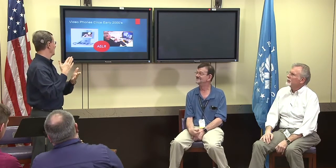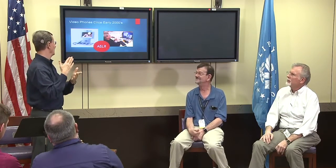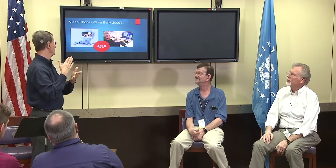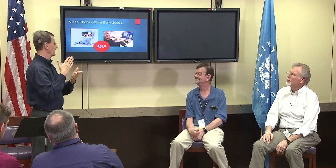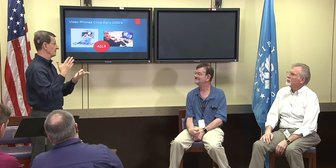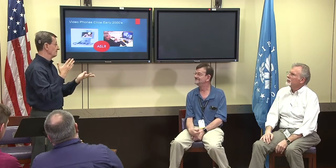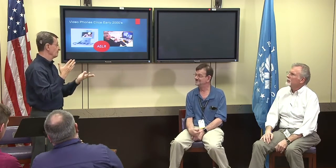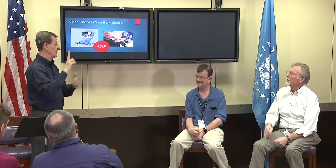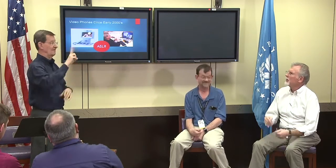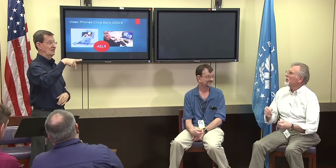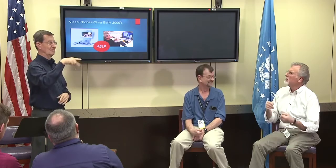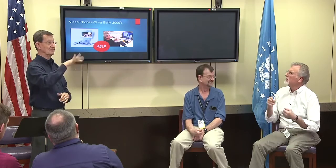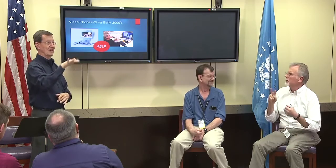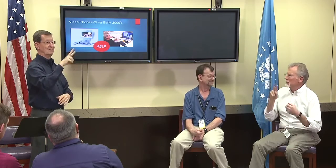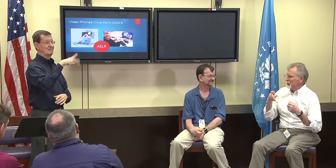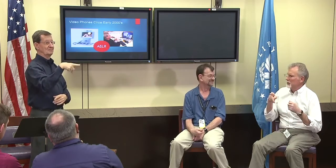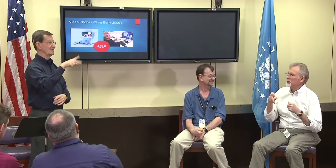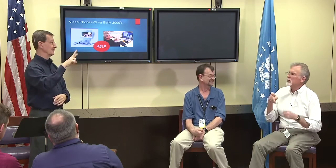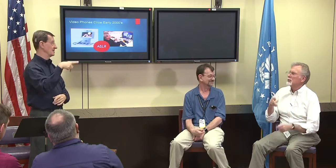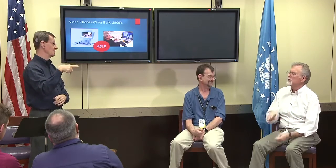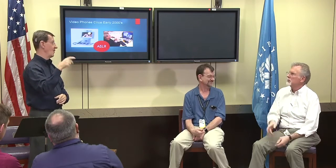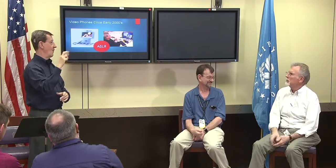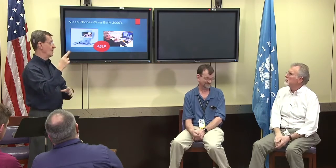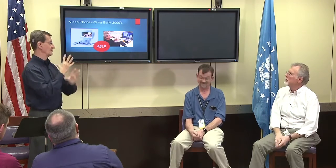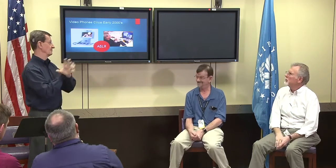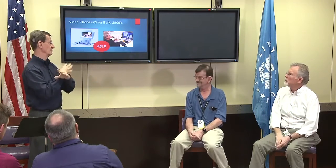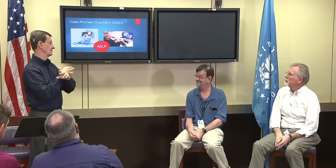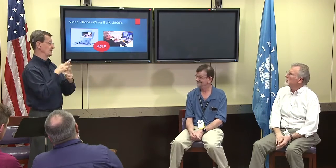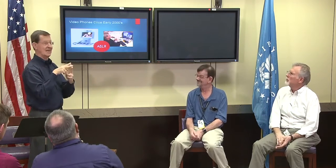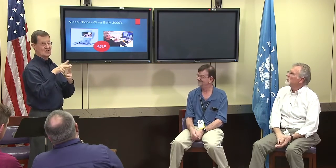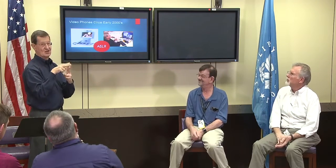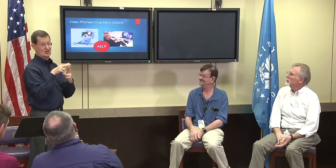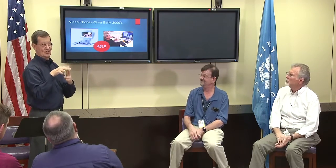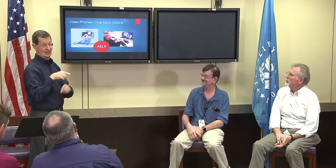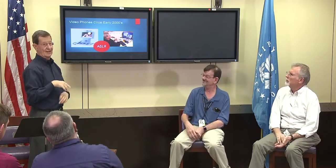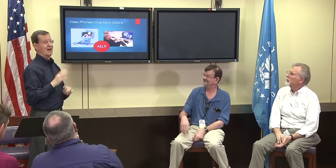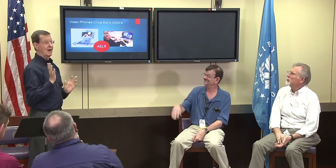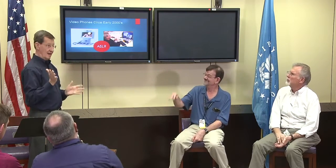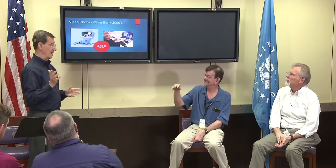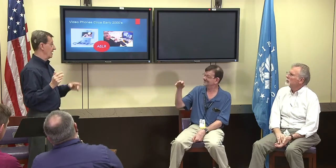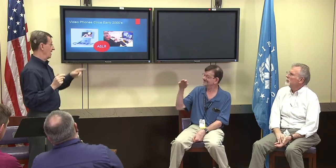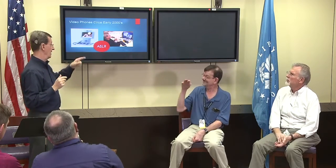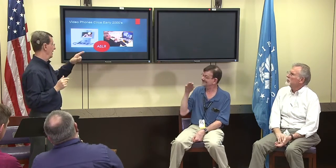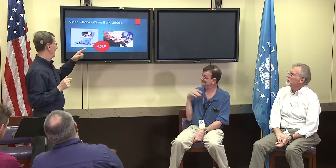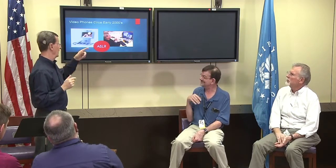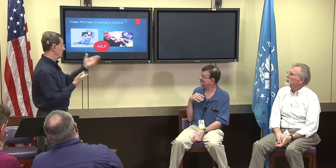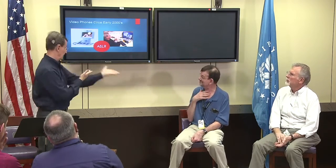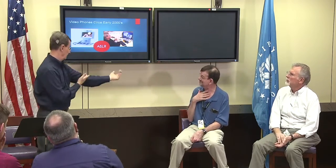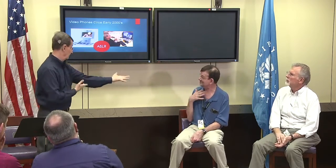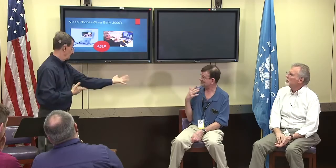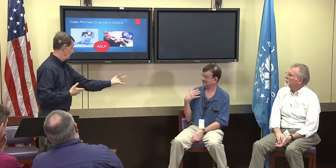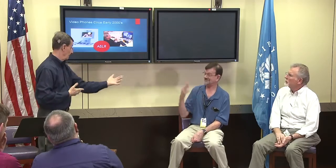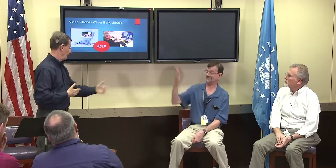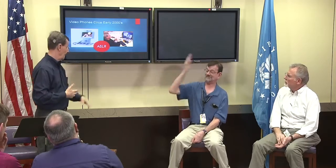and that were used simultaneously. We got tired of doing that so we decided to sign it